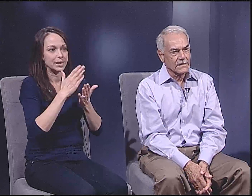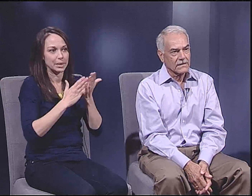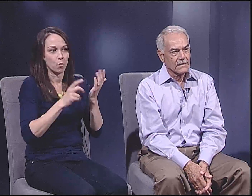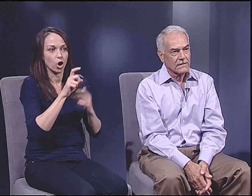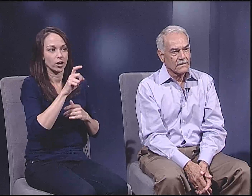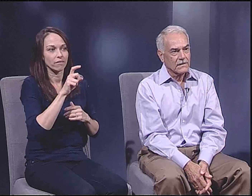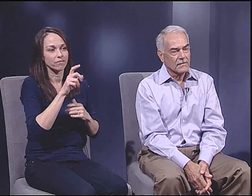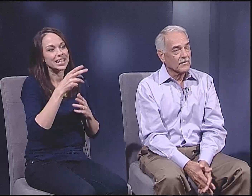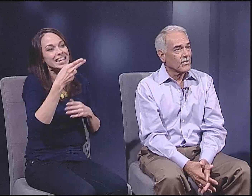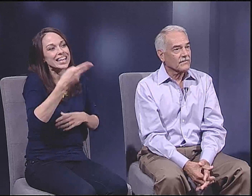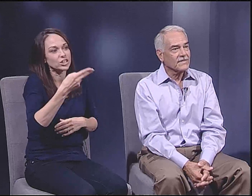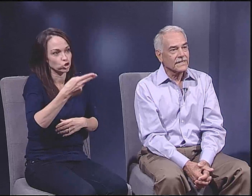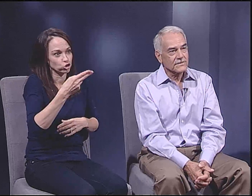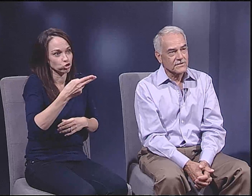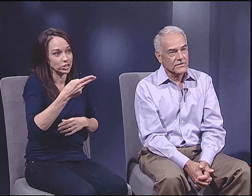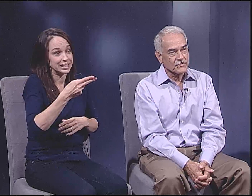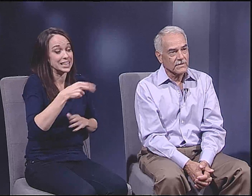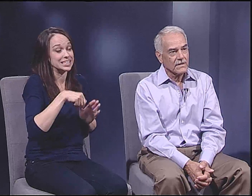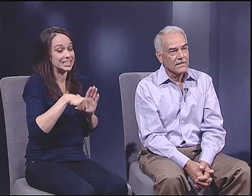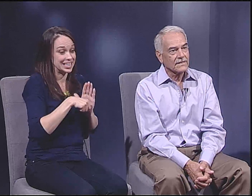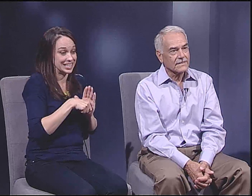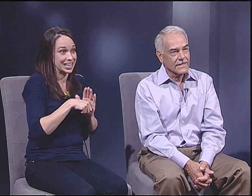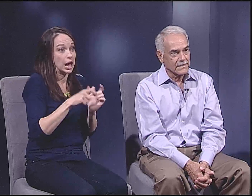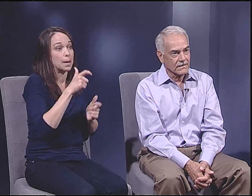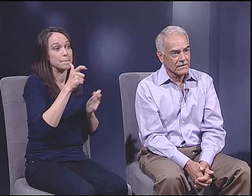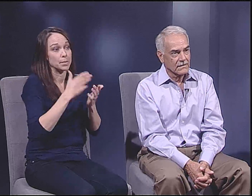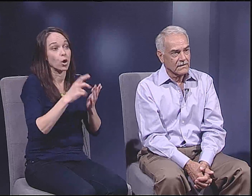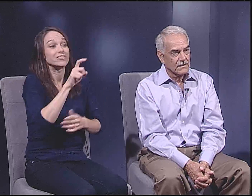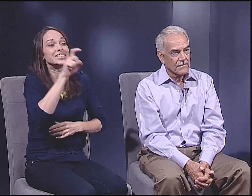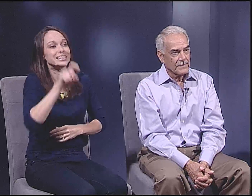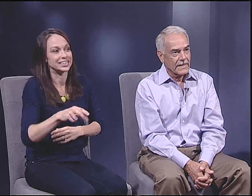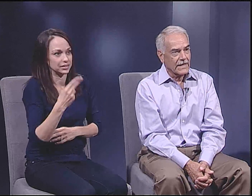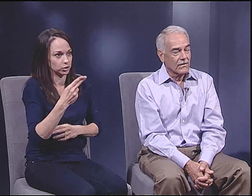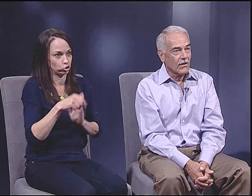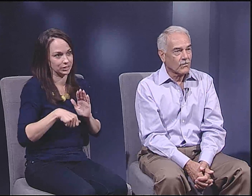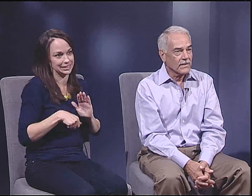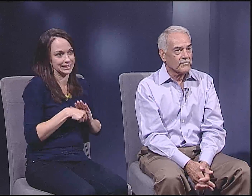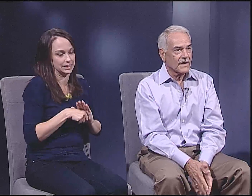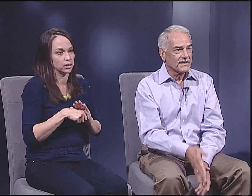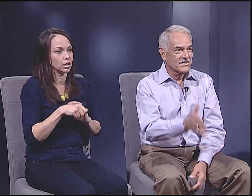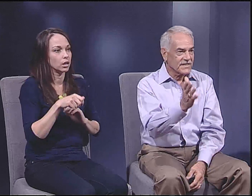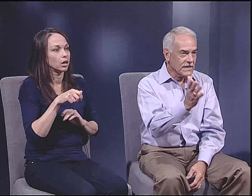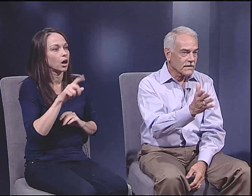A big part of history is hidden. A big part of Texas history is hidden.